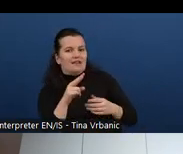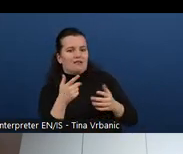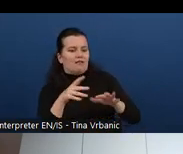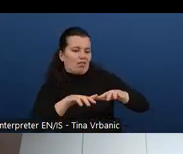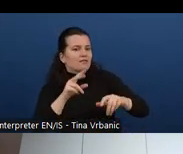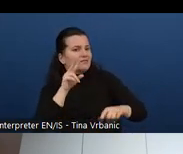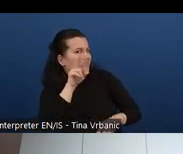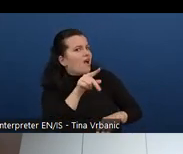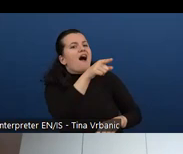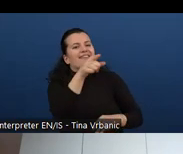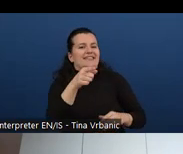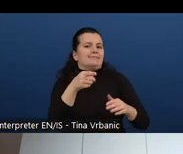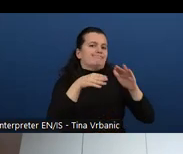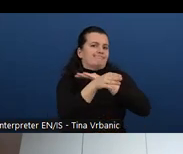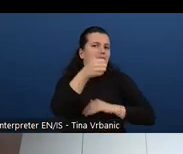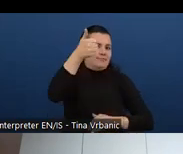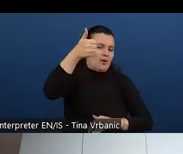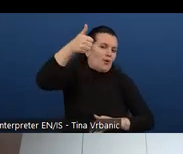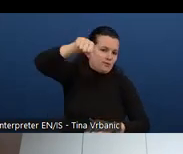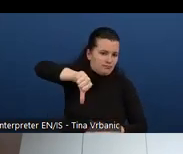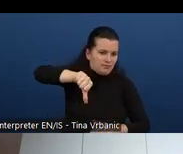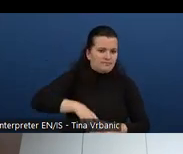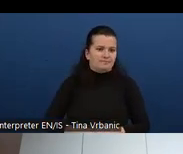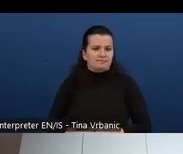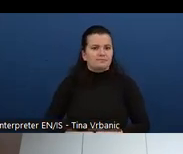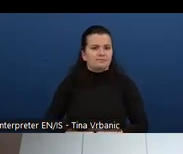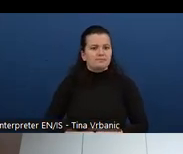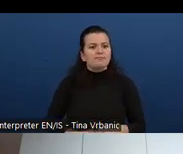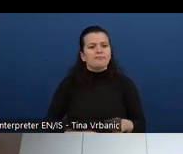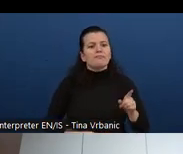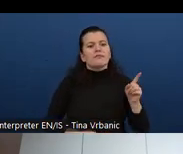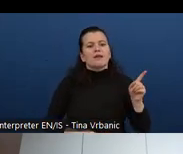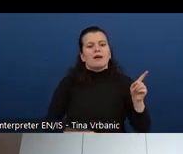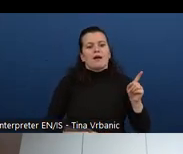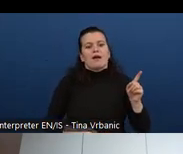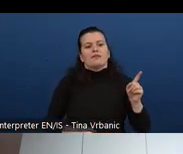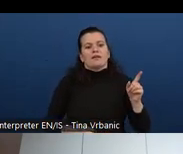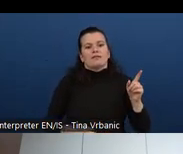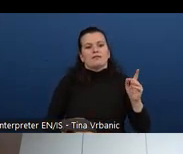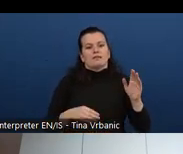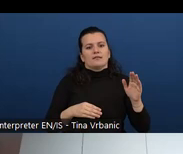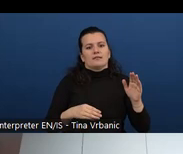And then the second part of the accessibility core competencies body of knowledge that talks